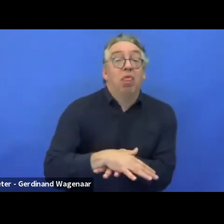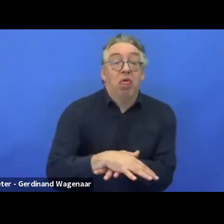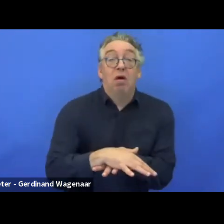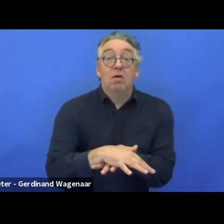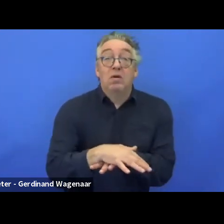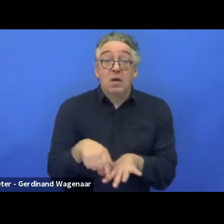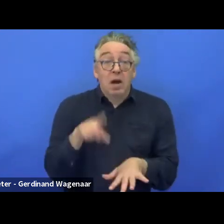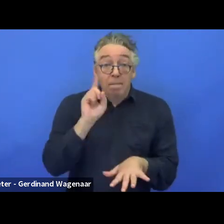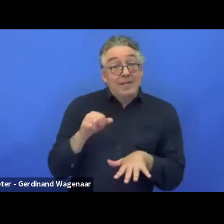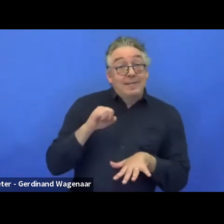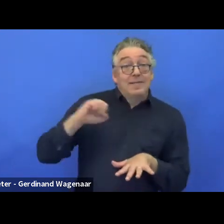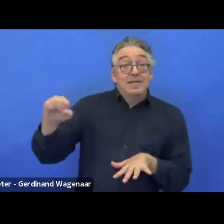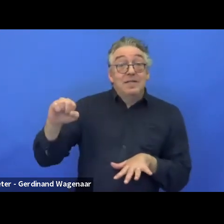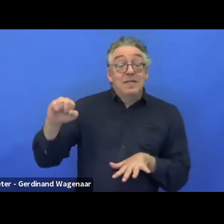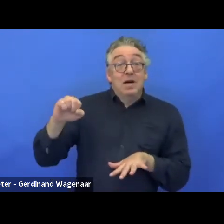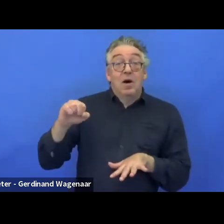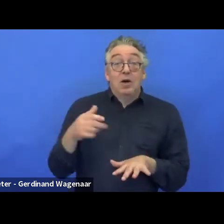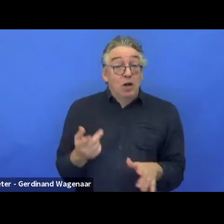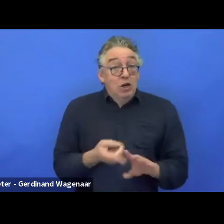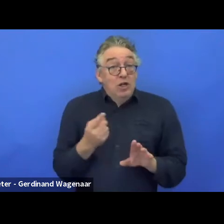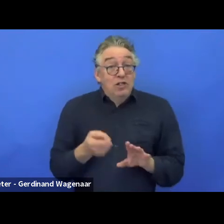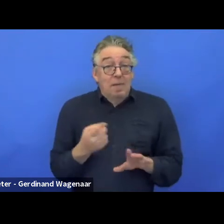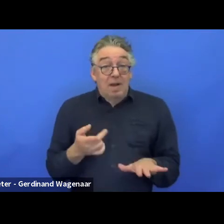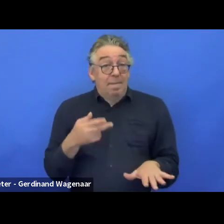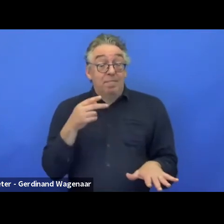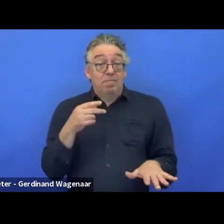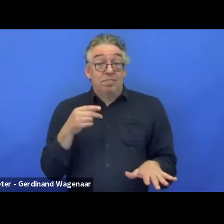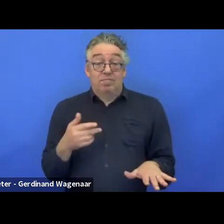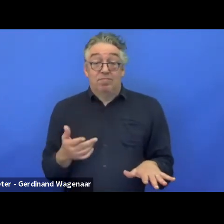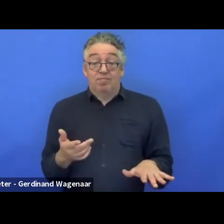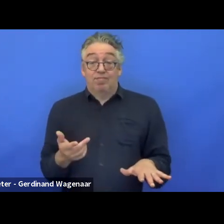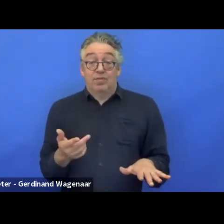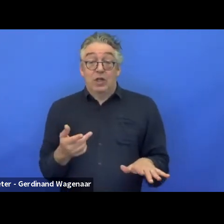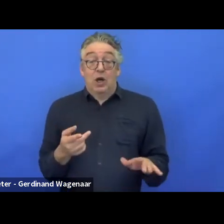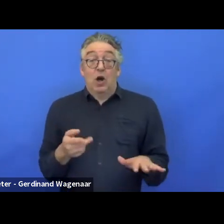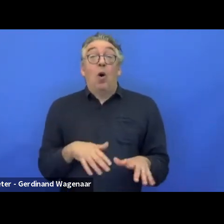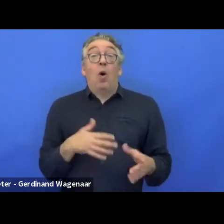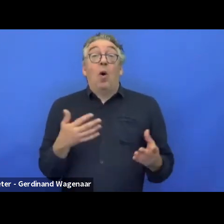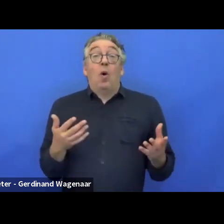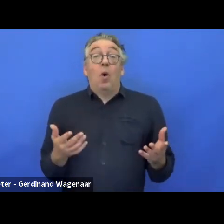Because sometimes by mistake... Or the touch we have, it's quite small,